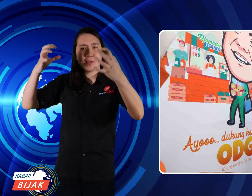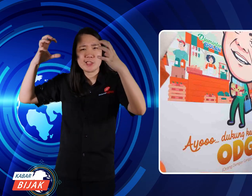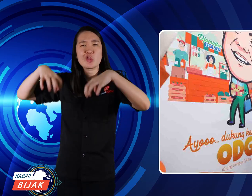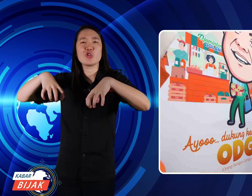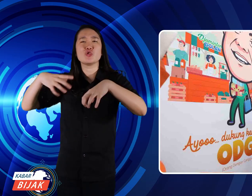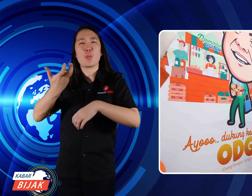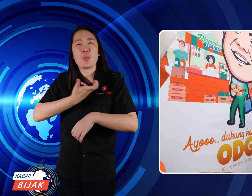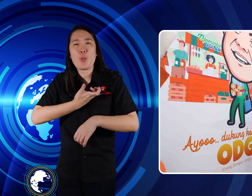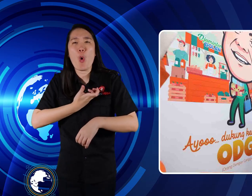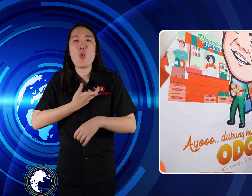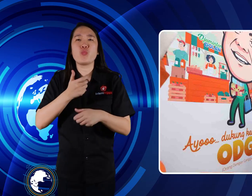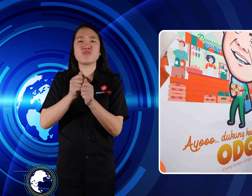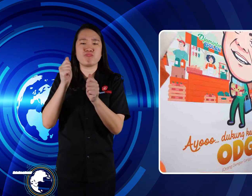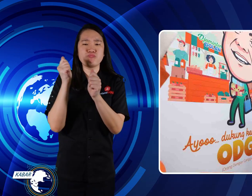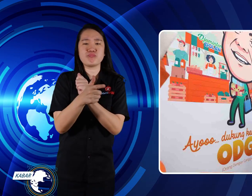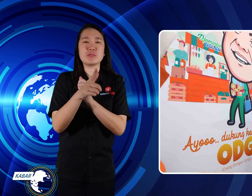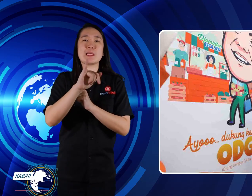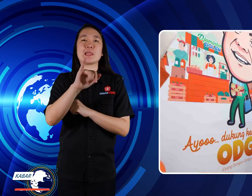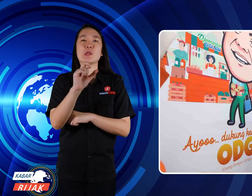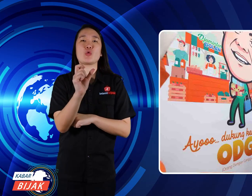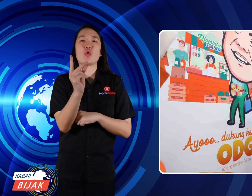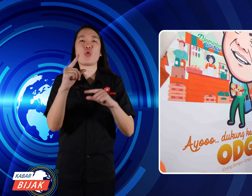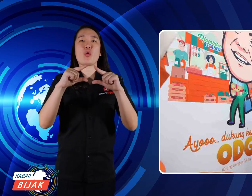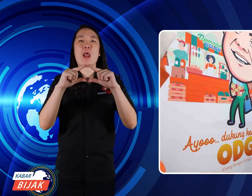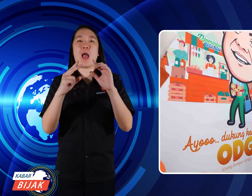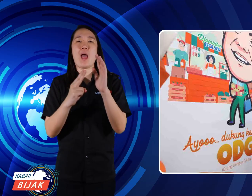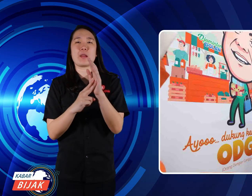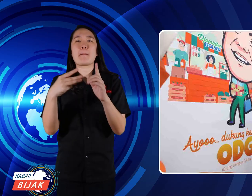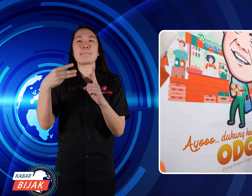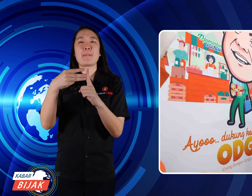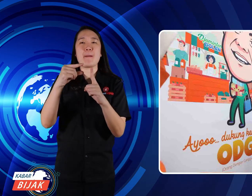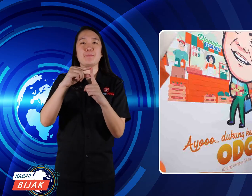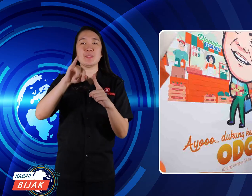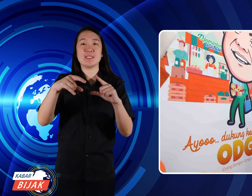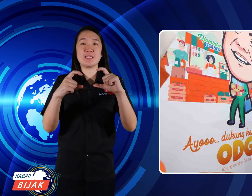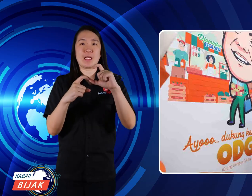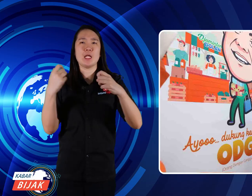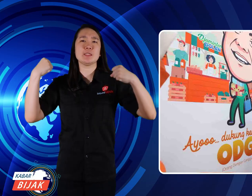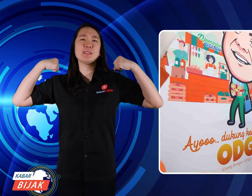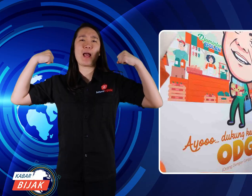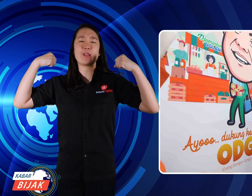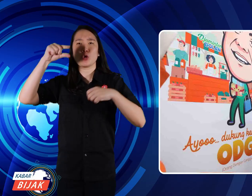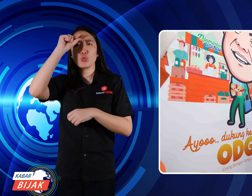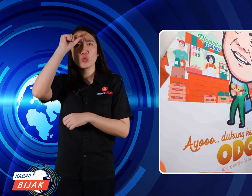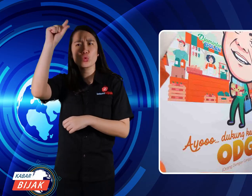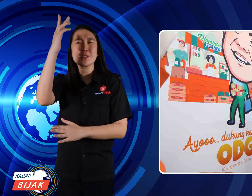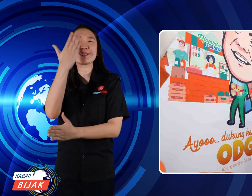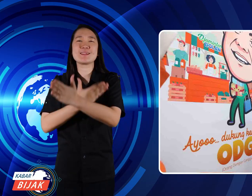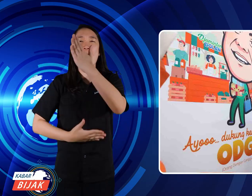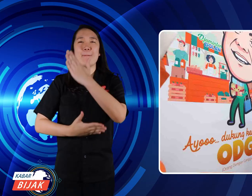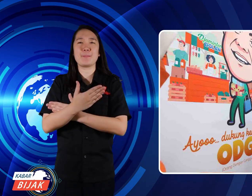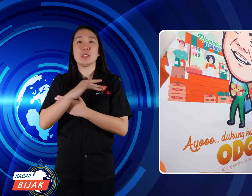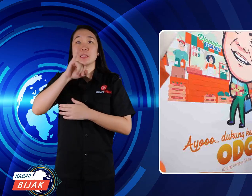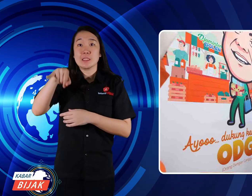agreed to bear BPJS contributions Health for disabilities.